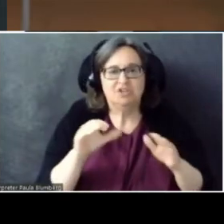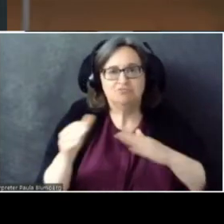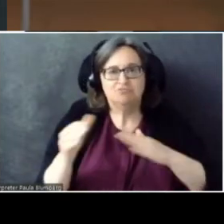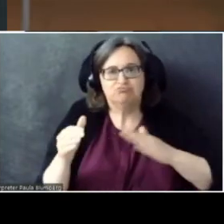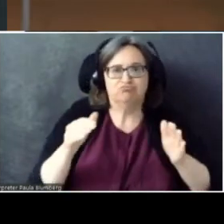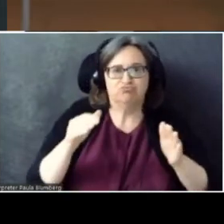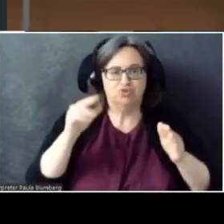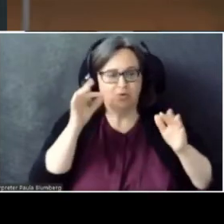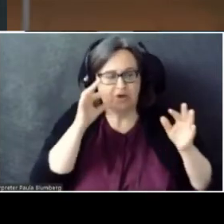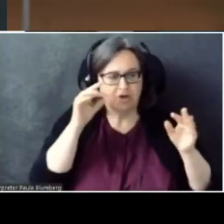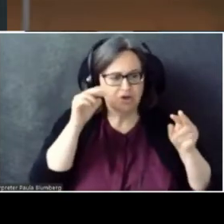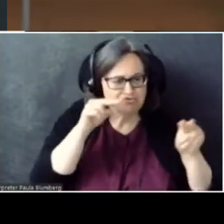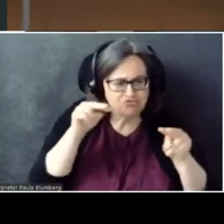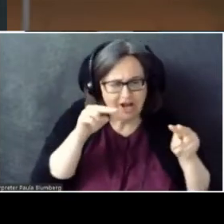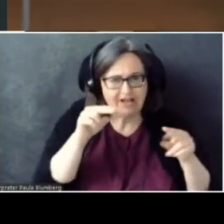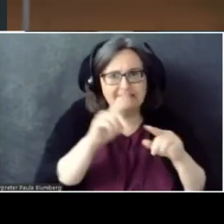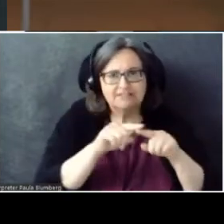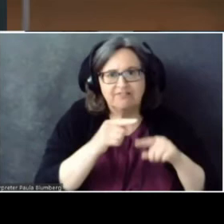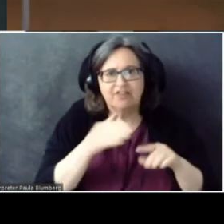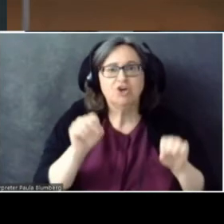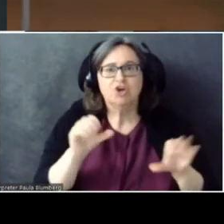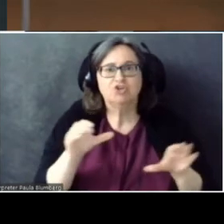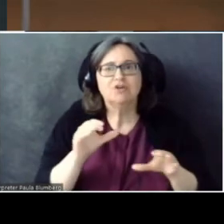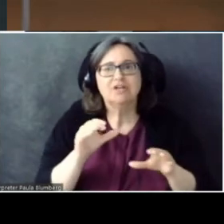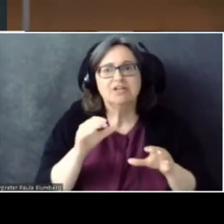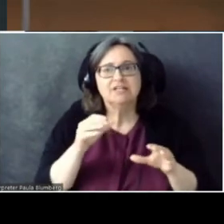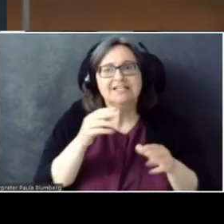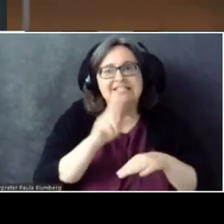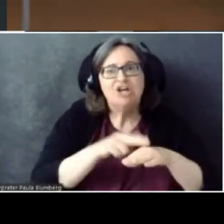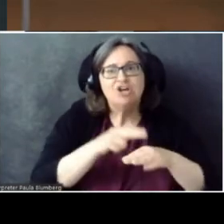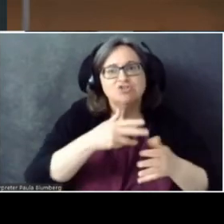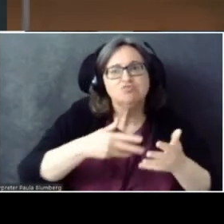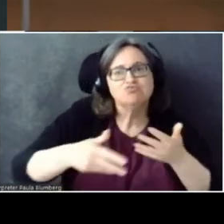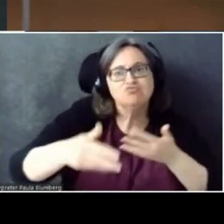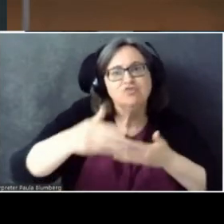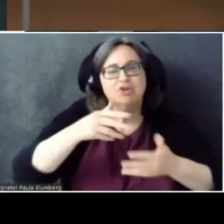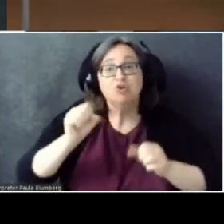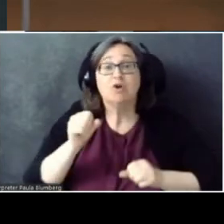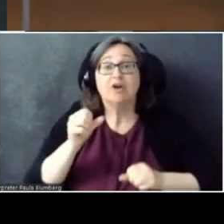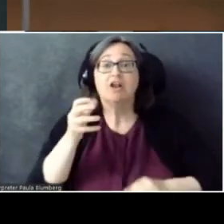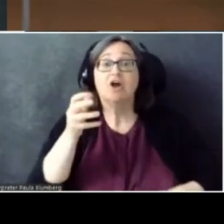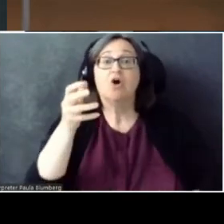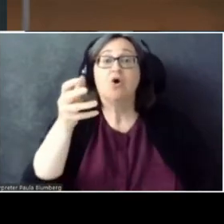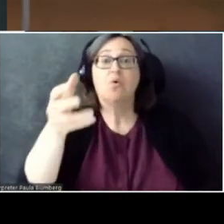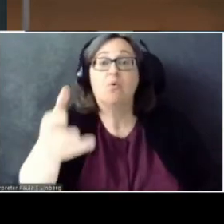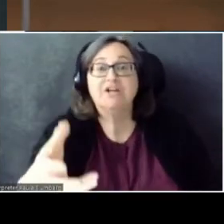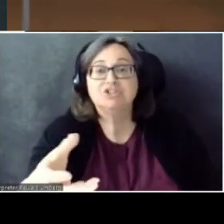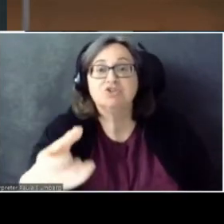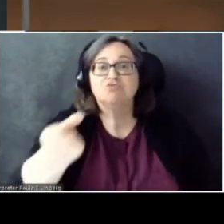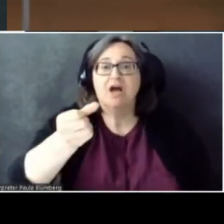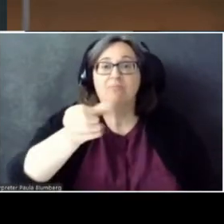do much more natural interactions. You could reach out and grab an object and manipulate it with your hands.